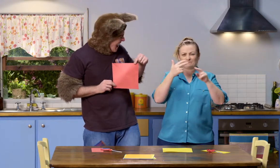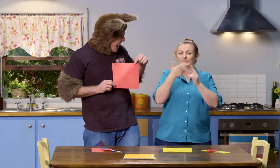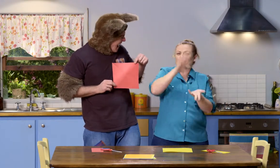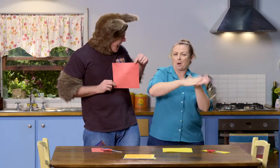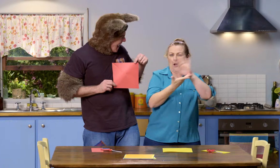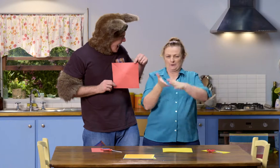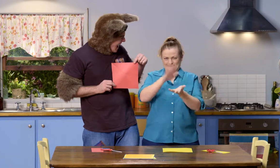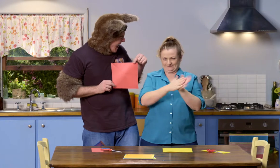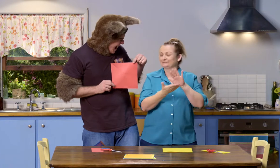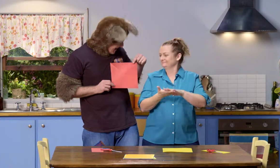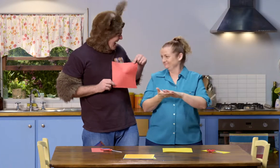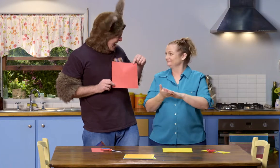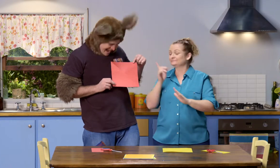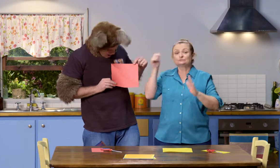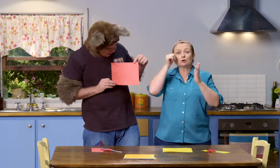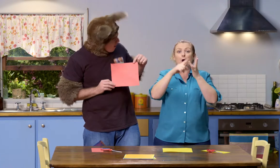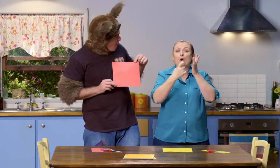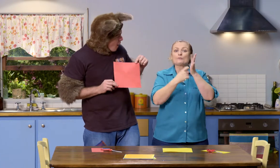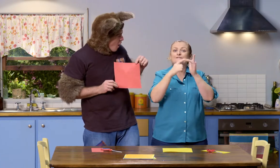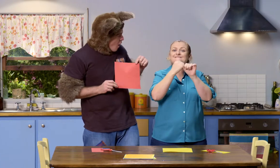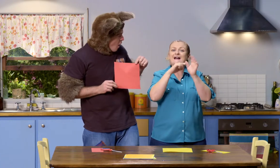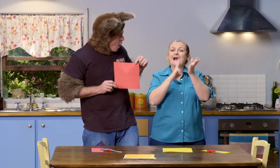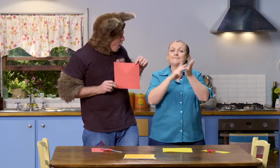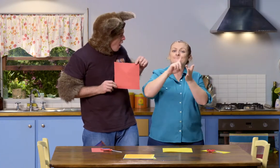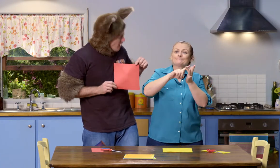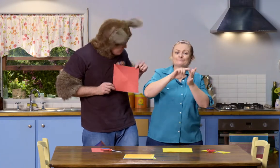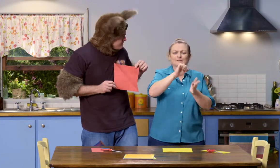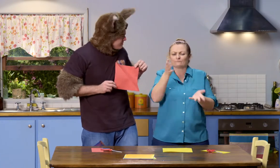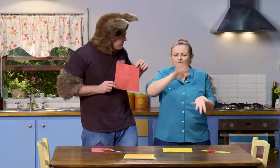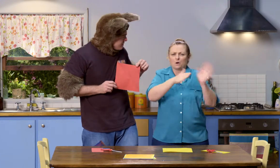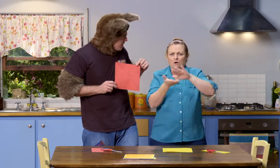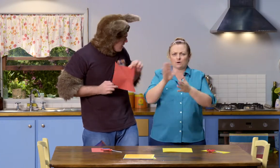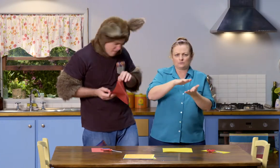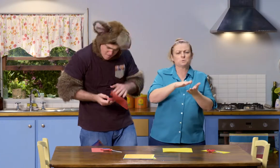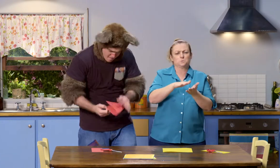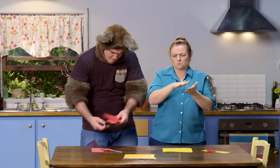It's the perfect shape for folding. Origami is the name of paper-folding.